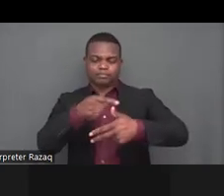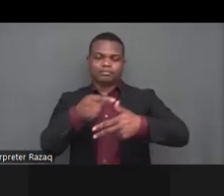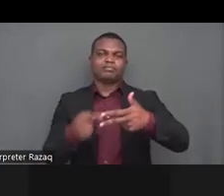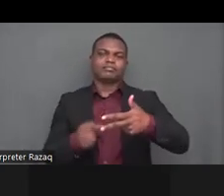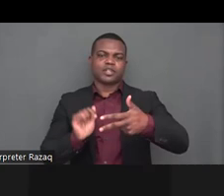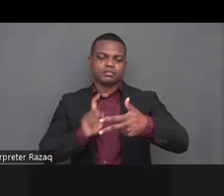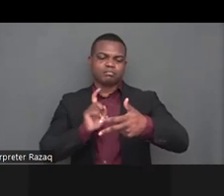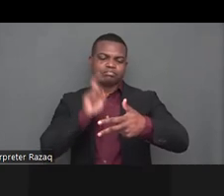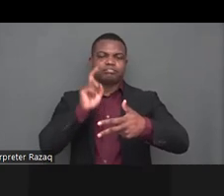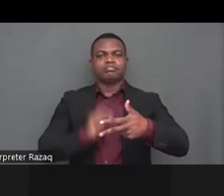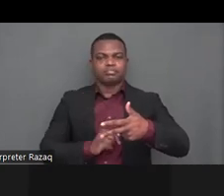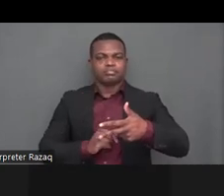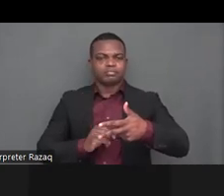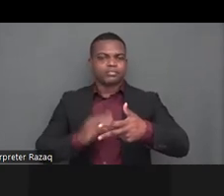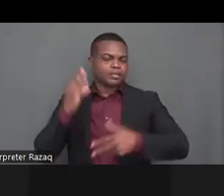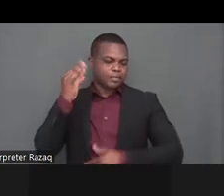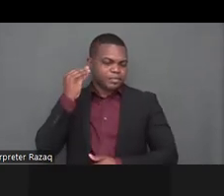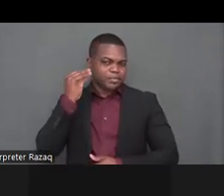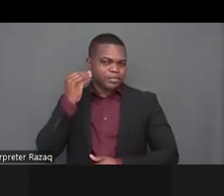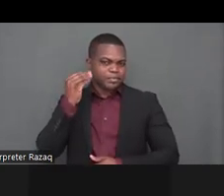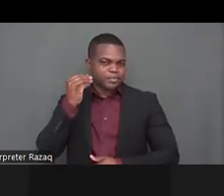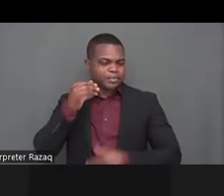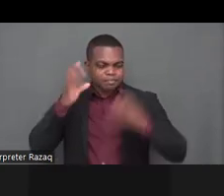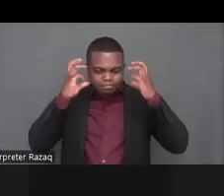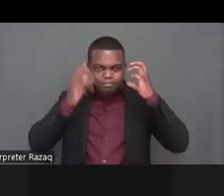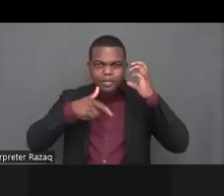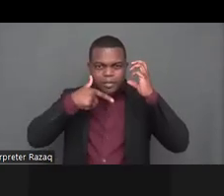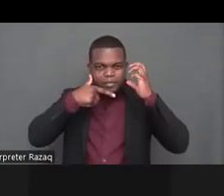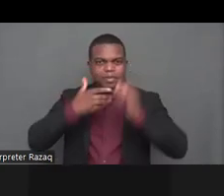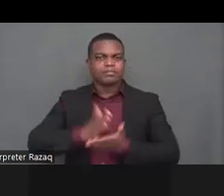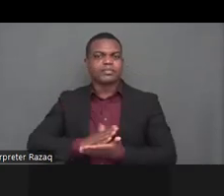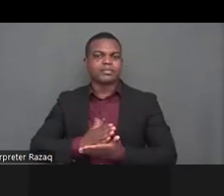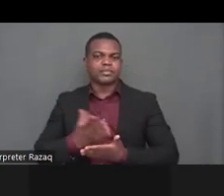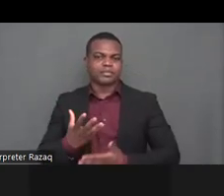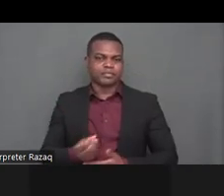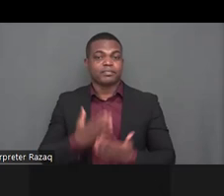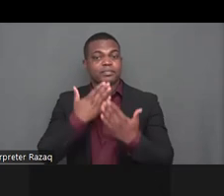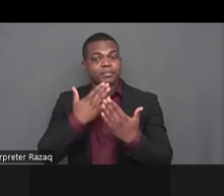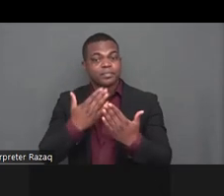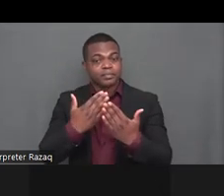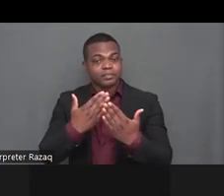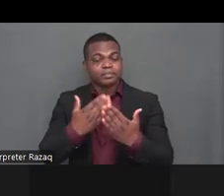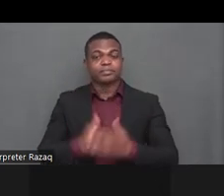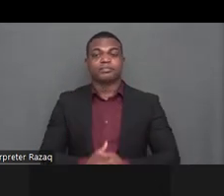thank you very much so like i said this is a part of the conference of states parties number 15 and